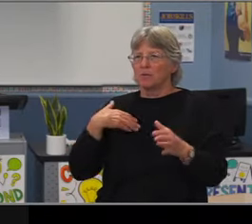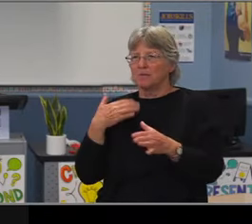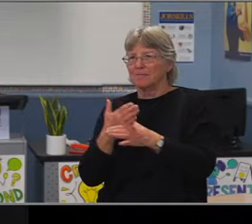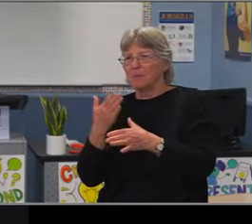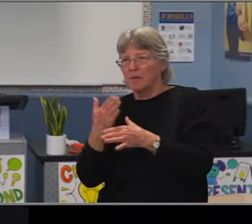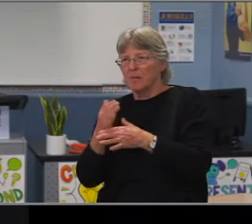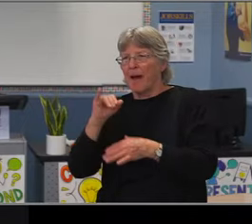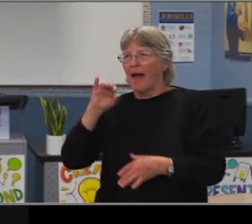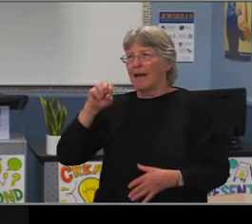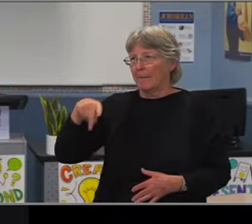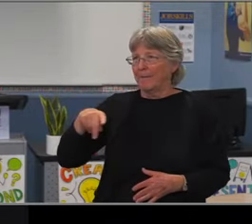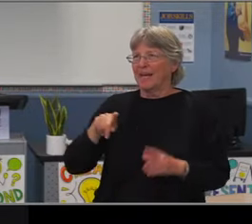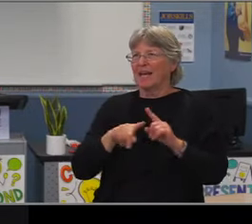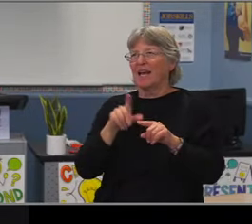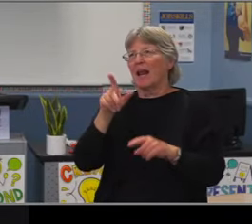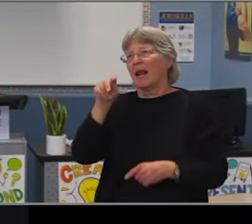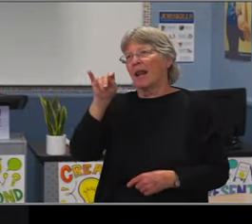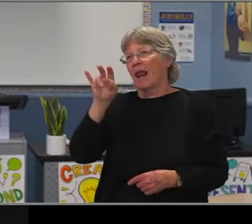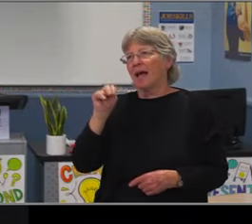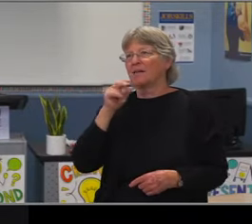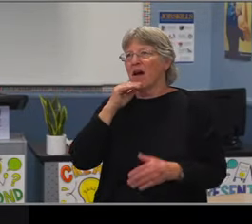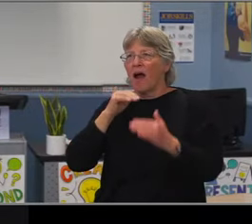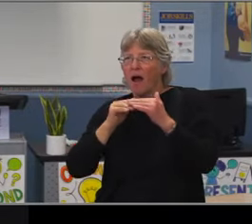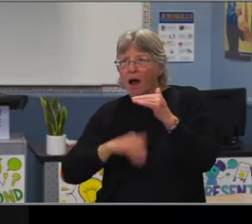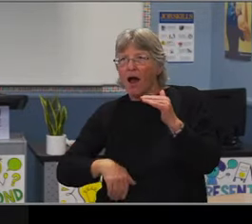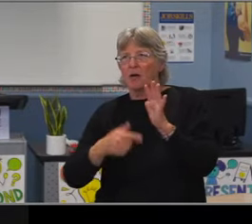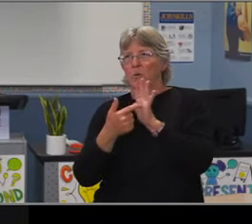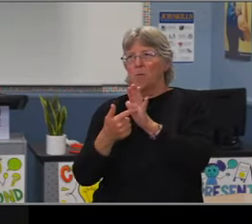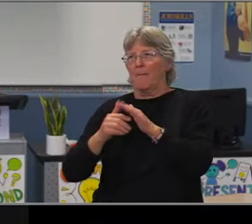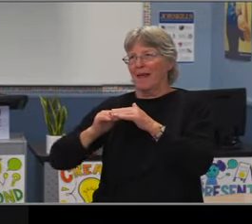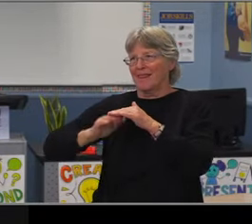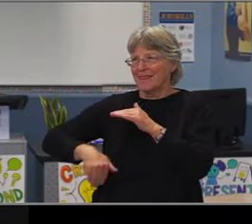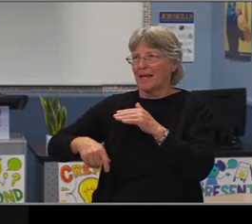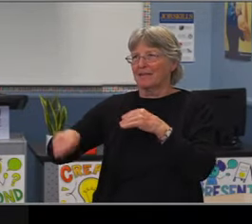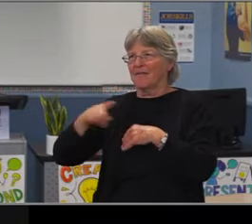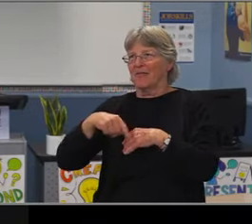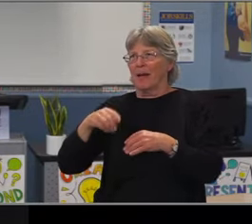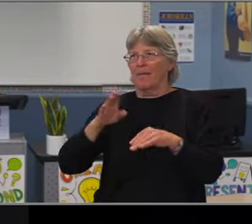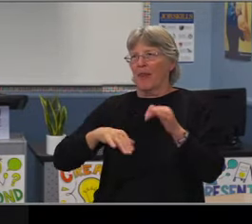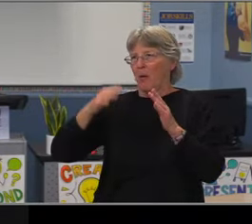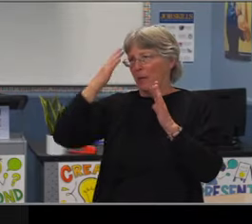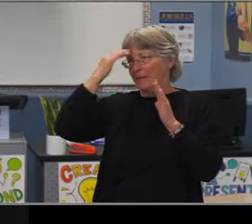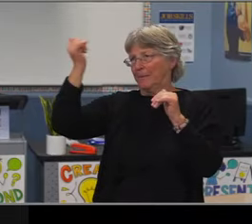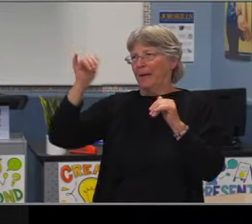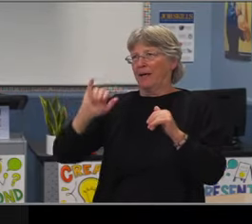So that gives us again another place to start to dig in and go, okay, so these are students who are coming to school, the vast majority of time,